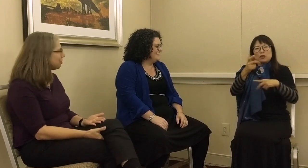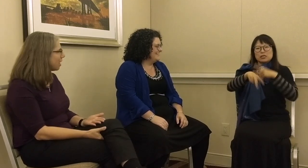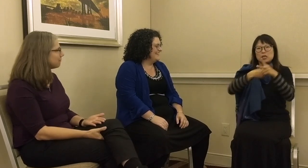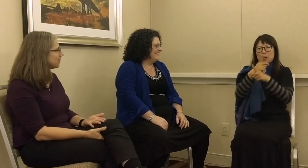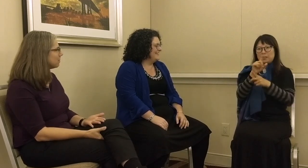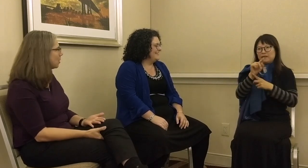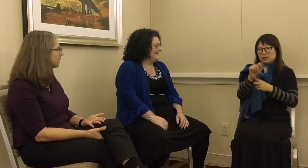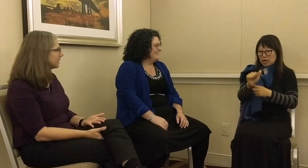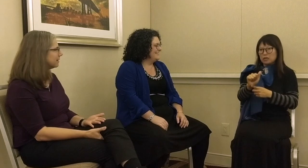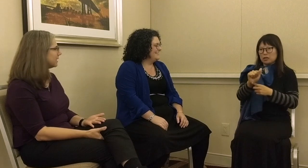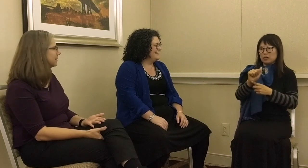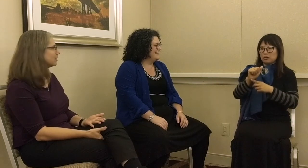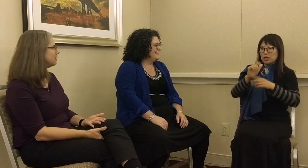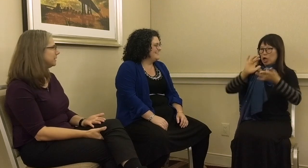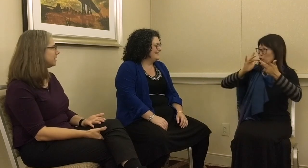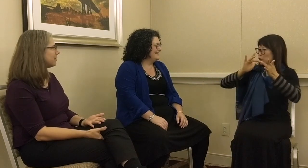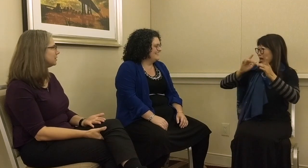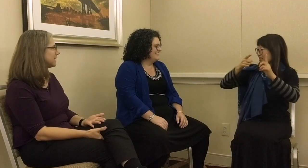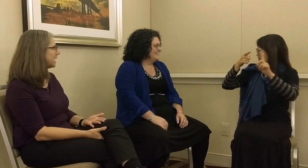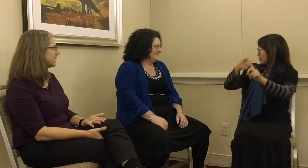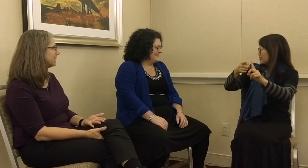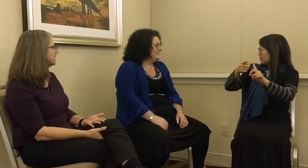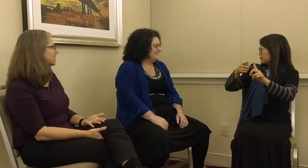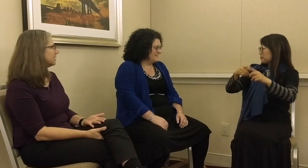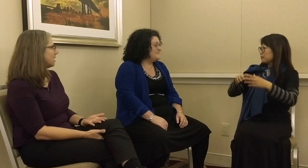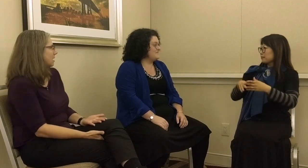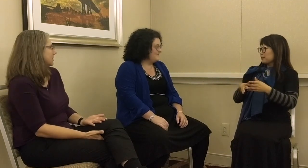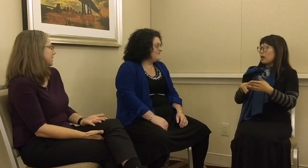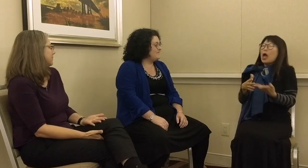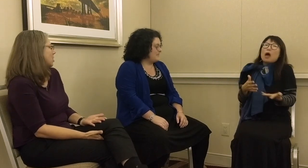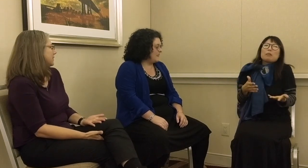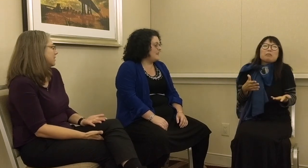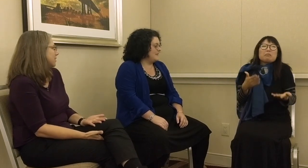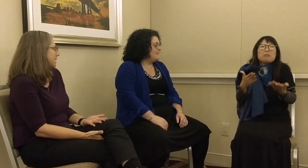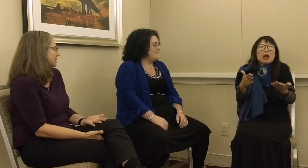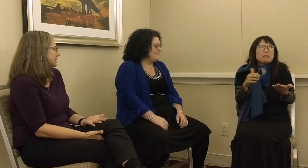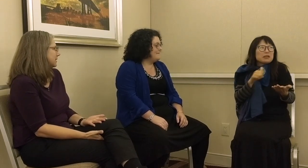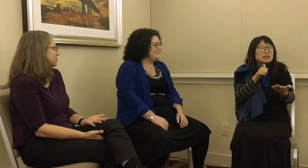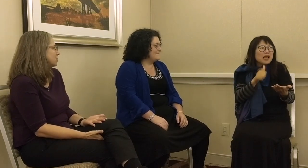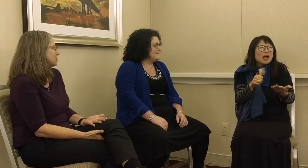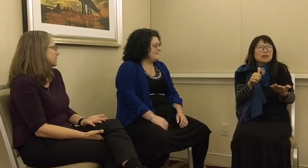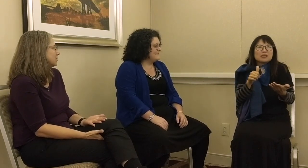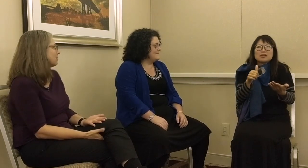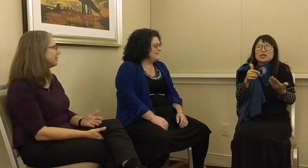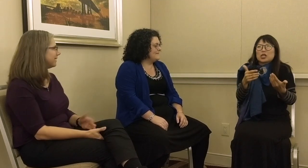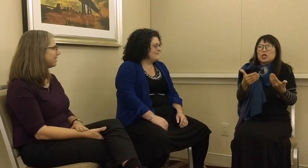thought for a moment that there could be another data given on the internet. It’s right there.